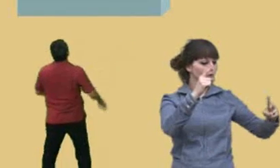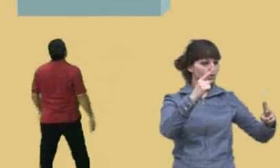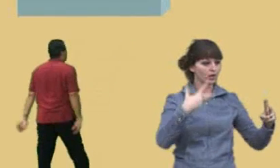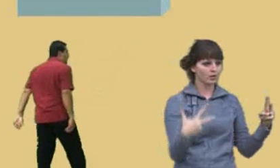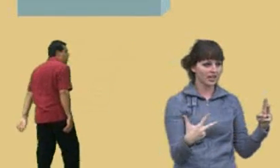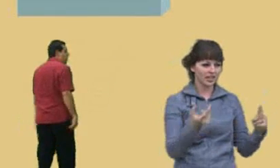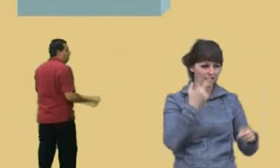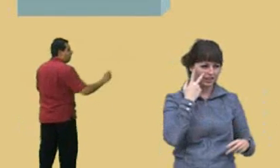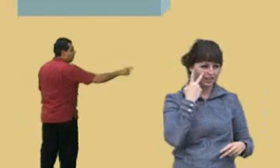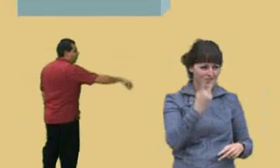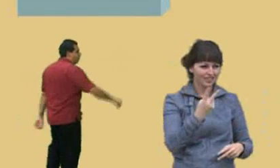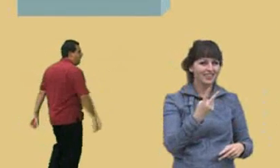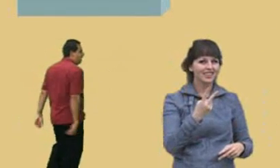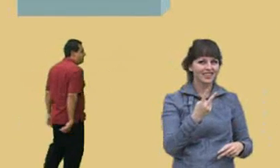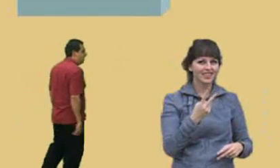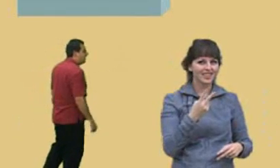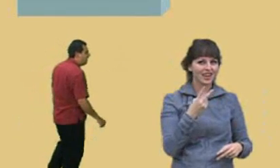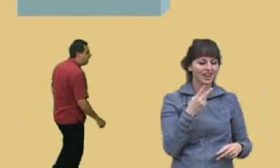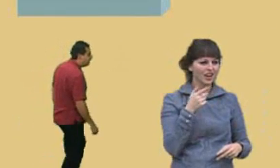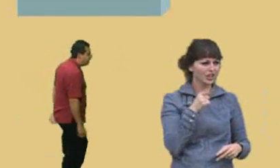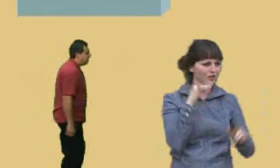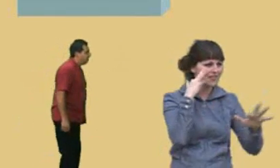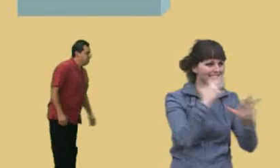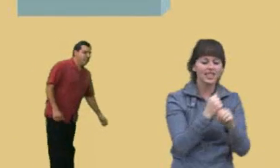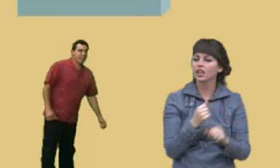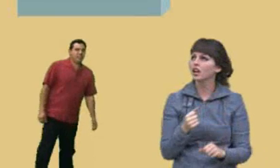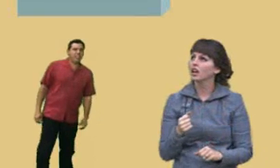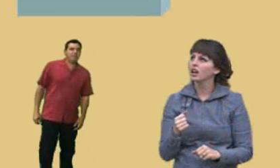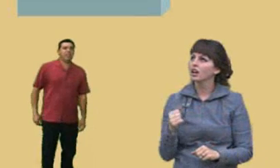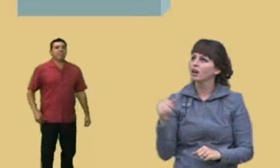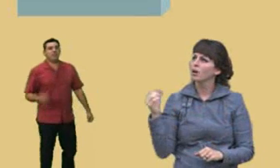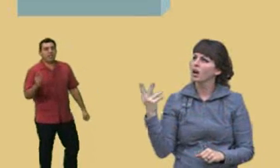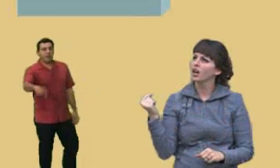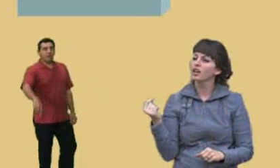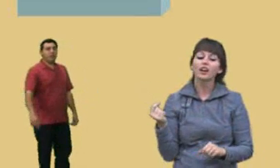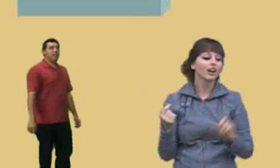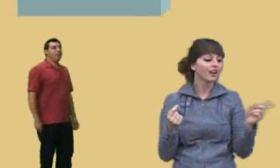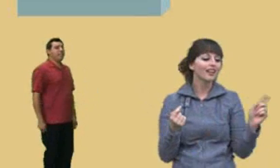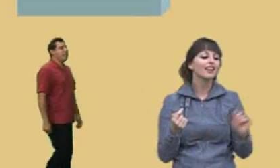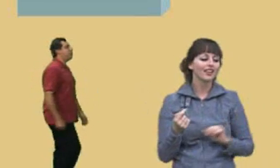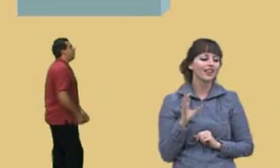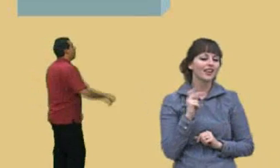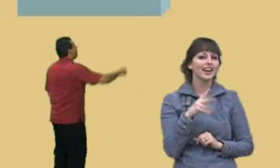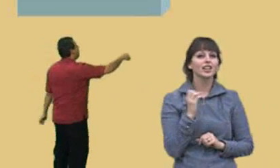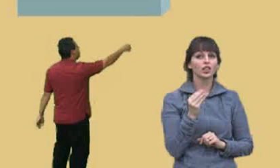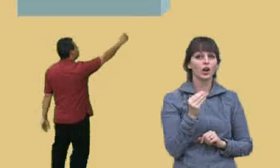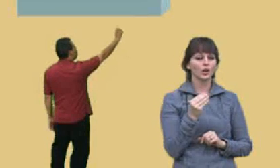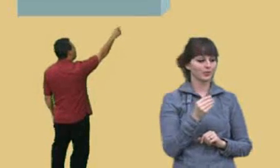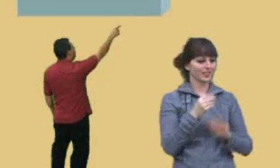Okay, there you go, Charlie, oh, you're fascinated, huh? Yeah, okay. So anyway, we'll label that top one over there as one.